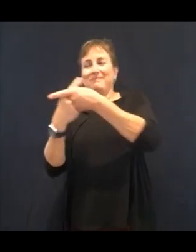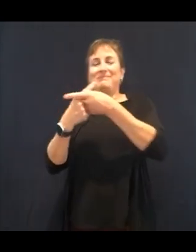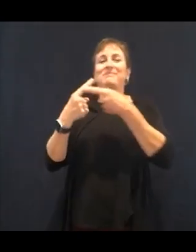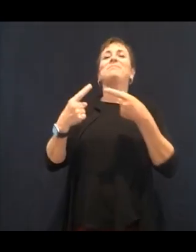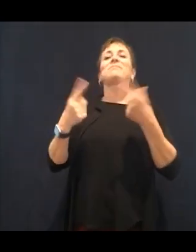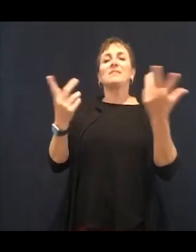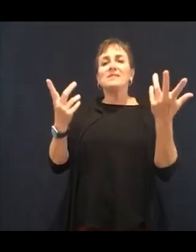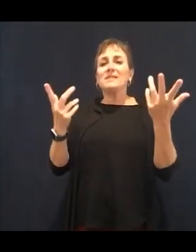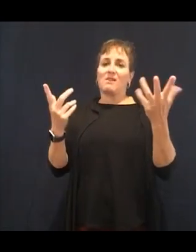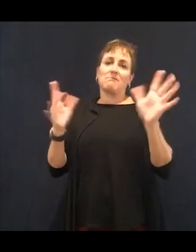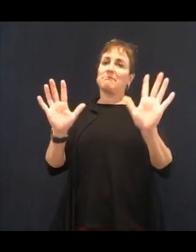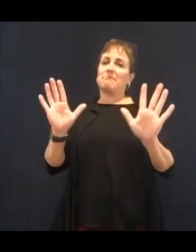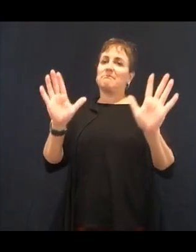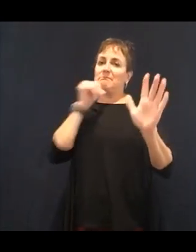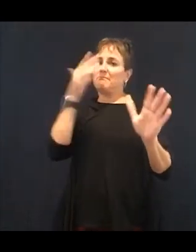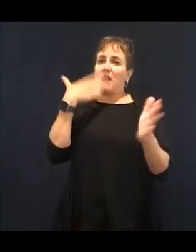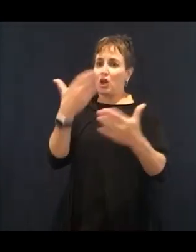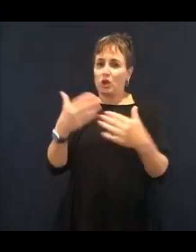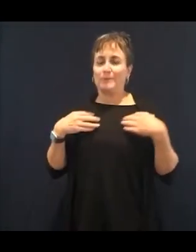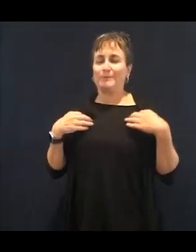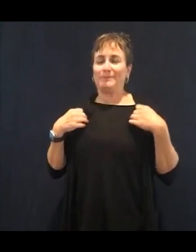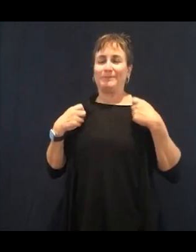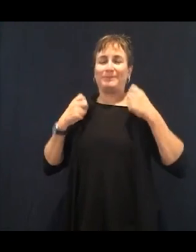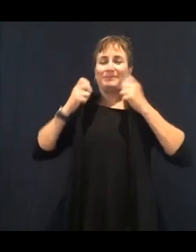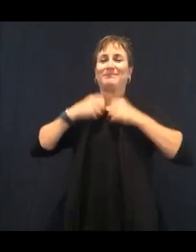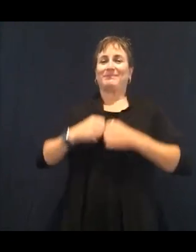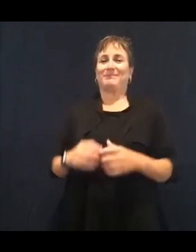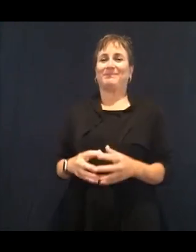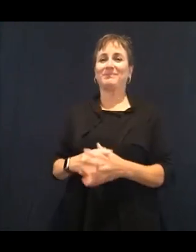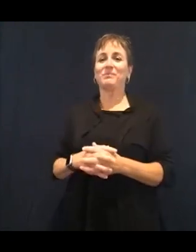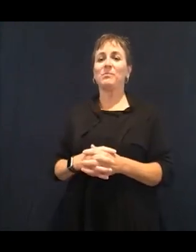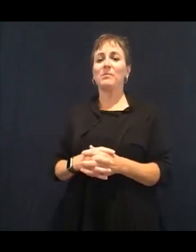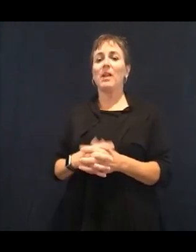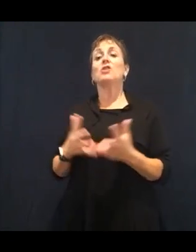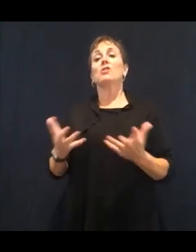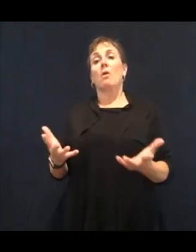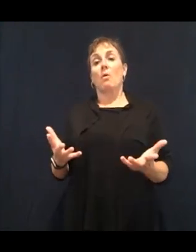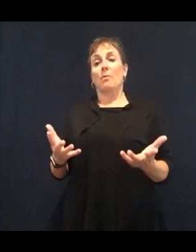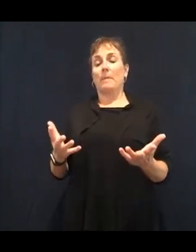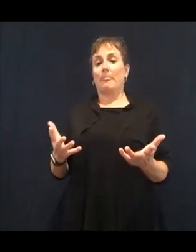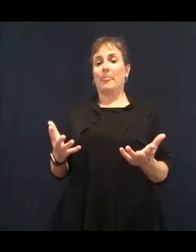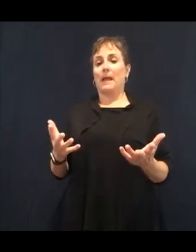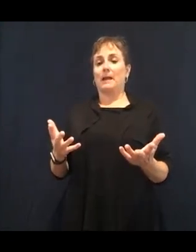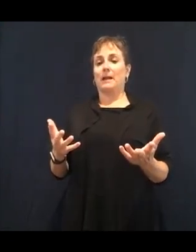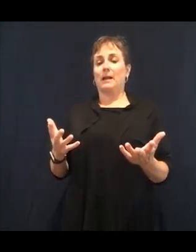going to go on to number three. Number three is diet